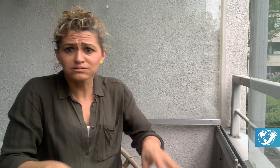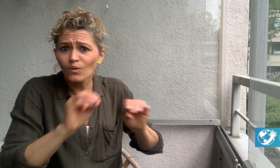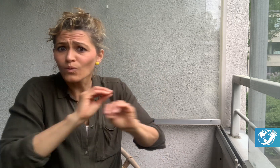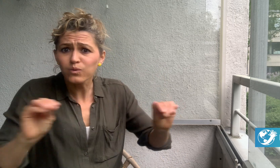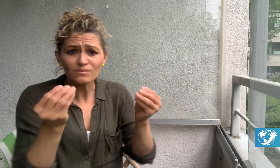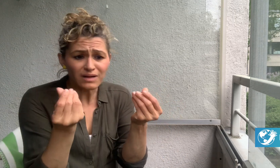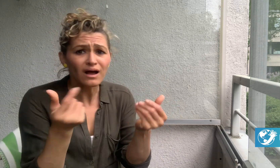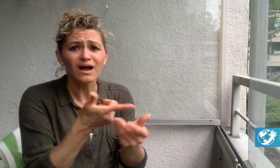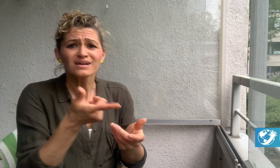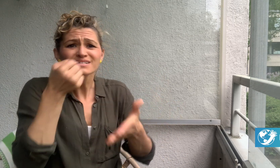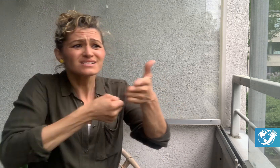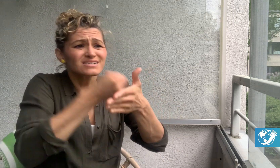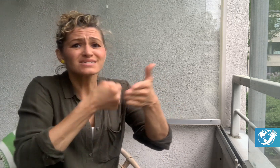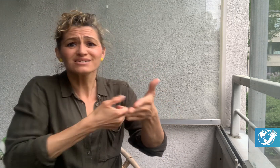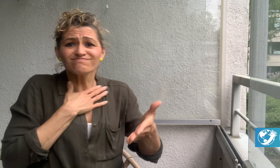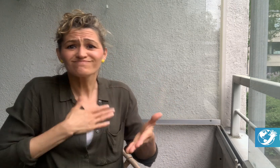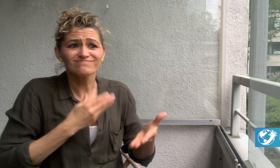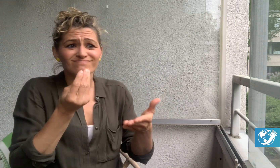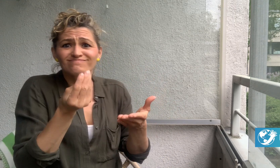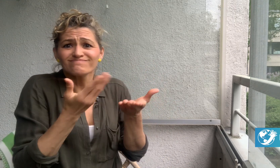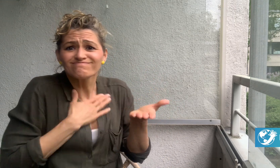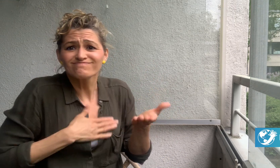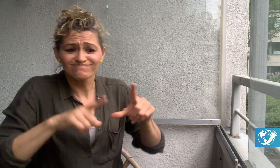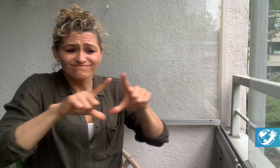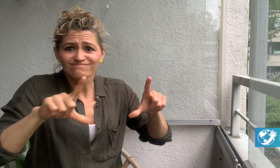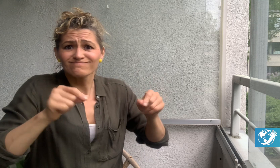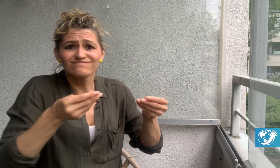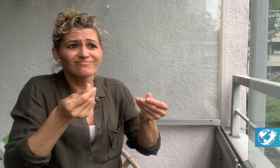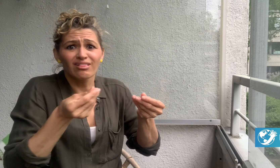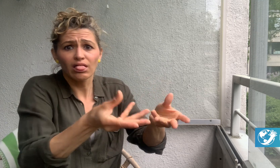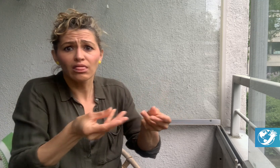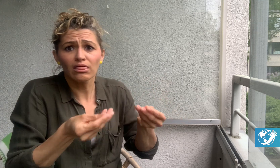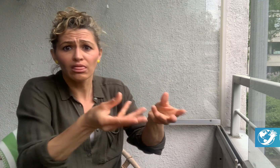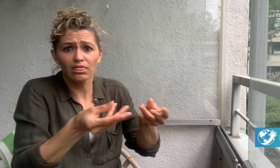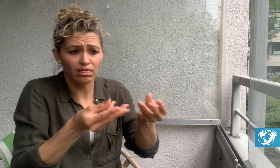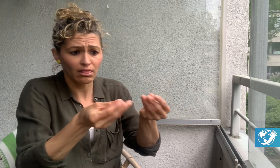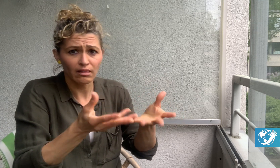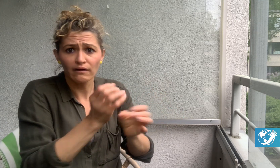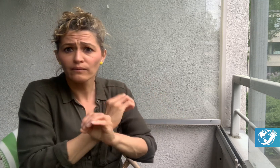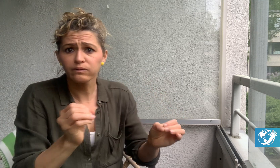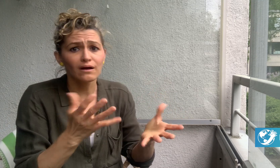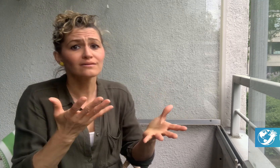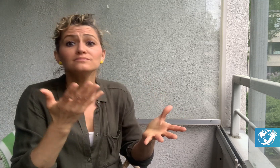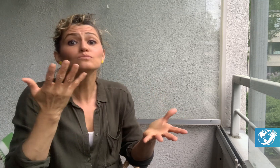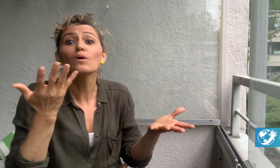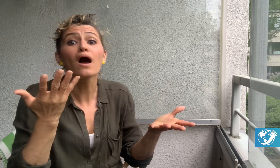a lot of money in trying to get a license only